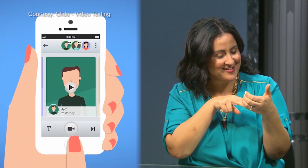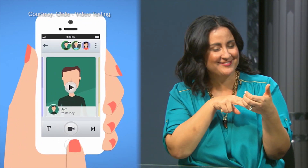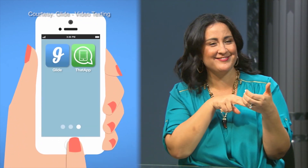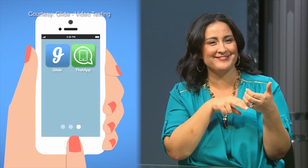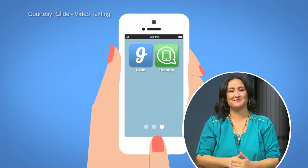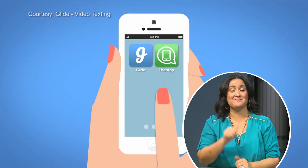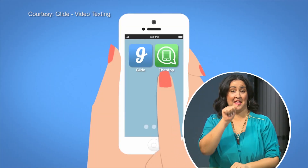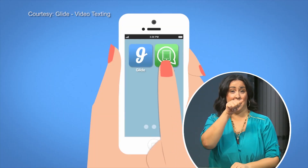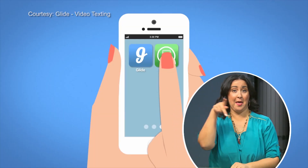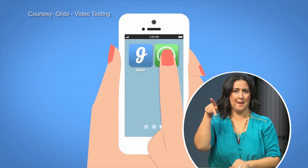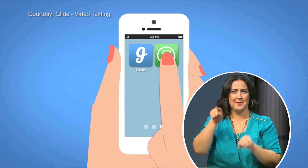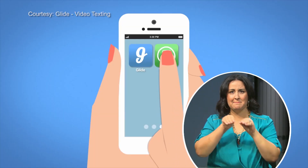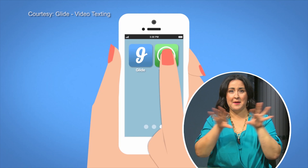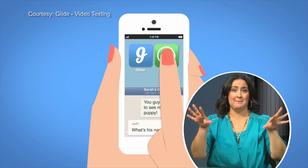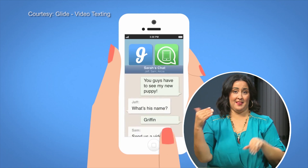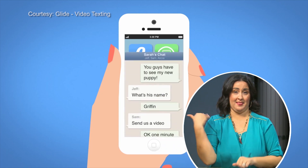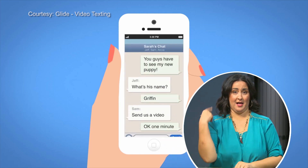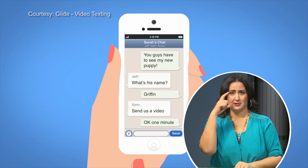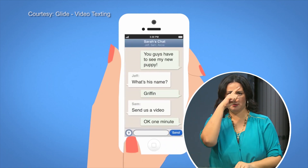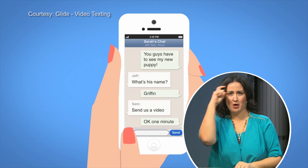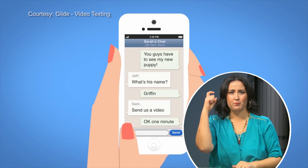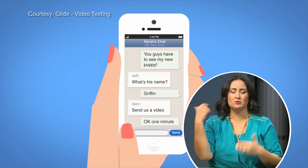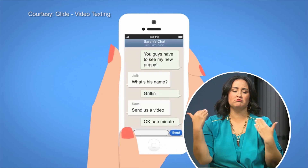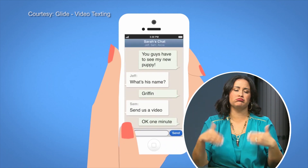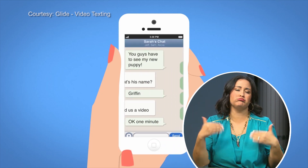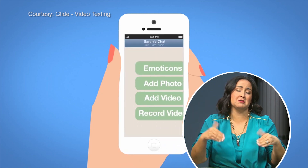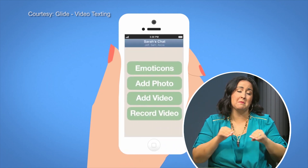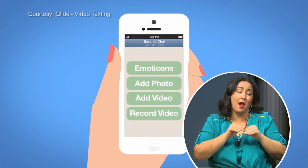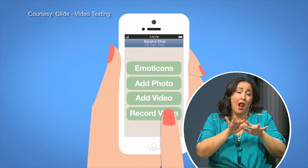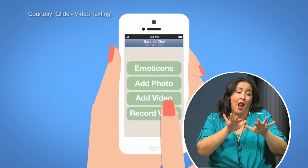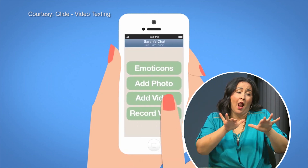The app released this summer and has gone